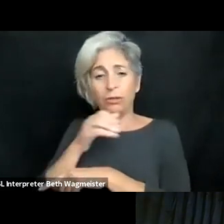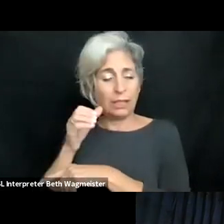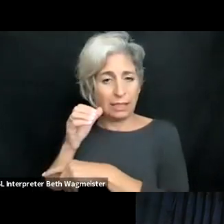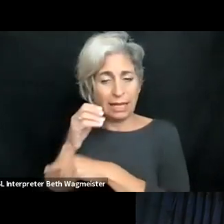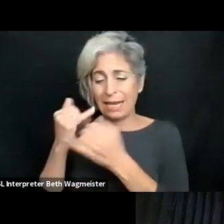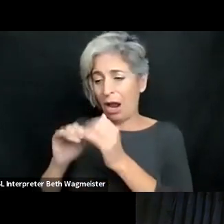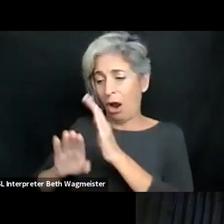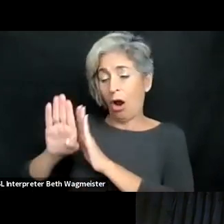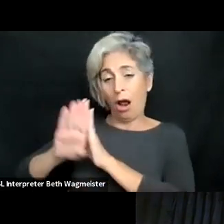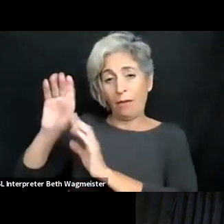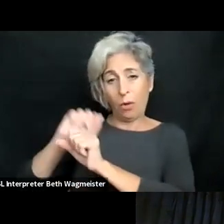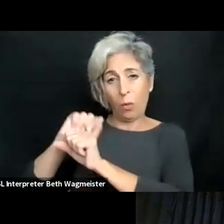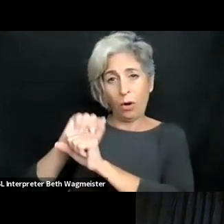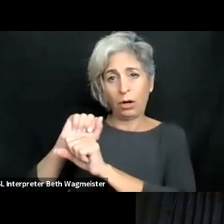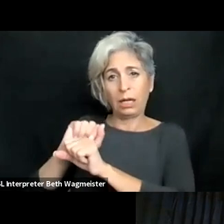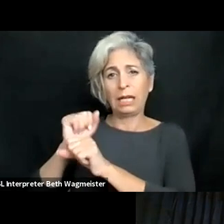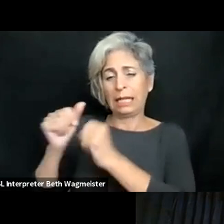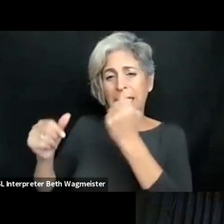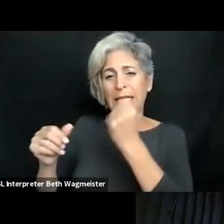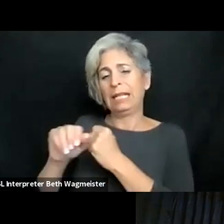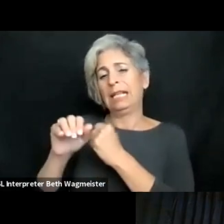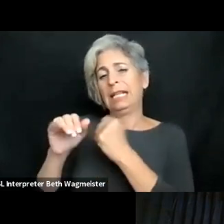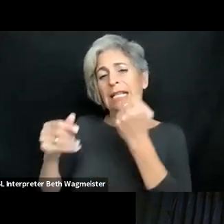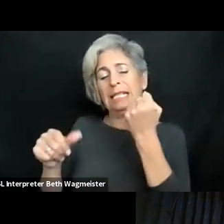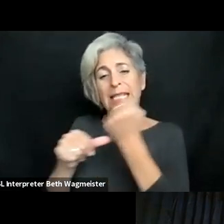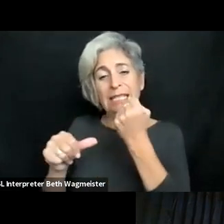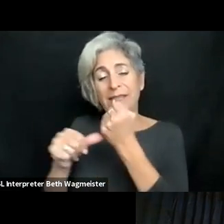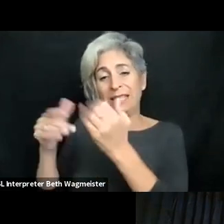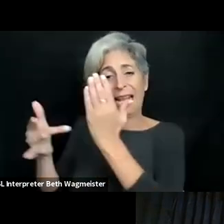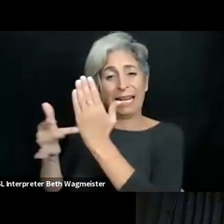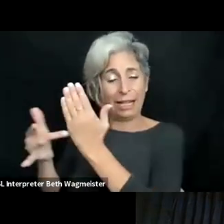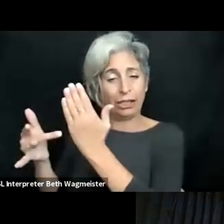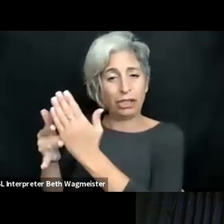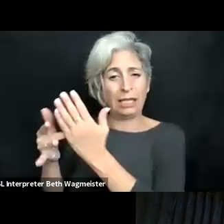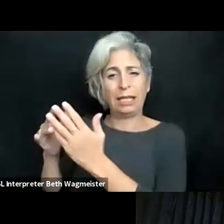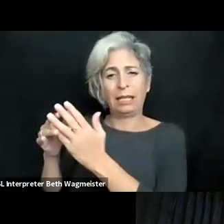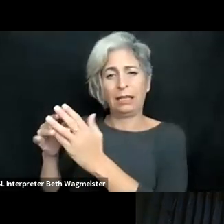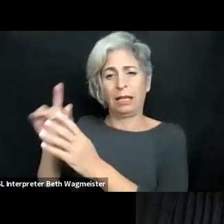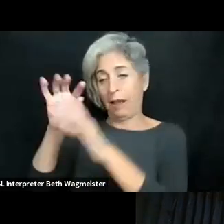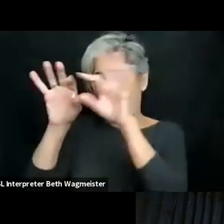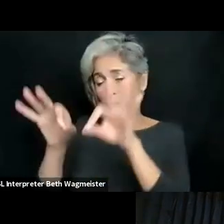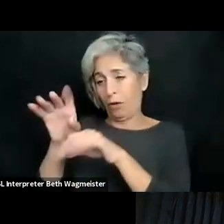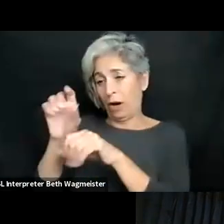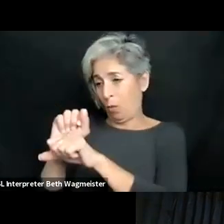accessibility for the PWD, all the elderly, and now they are working in developing the Meta